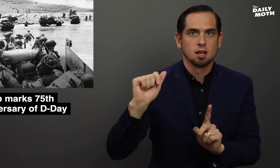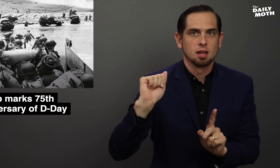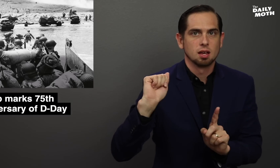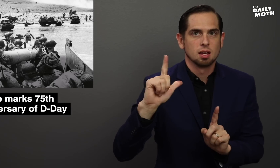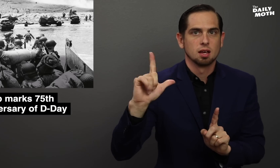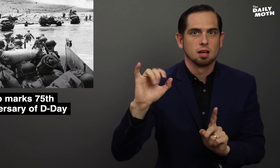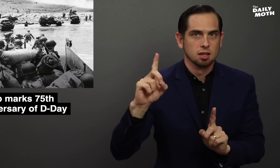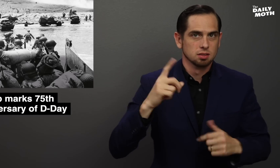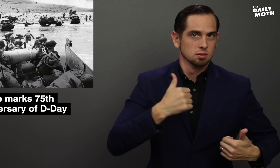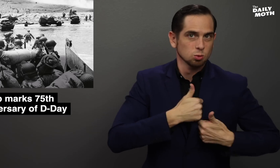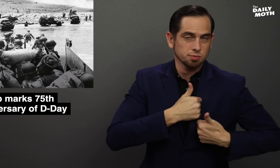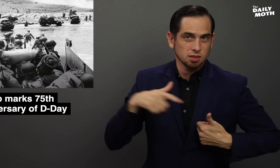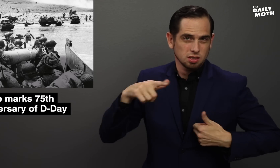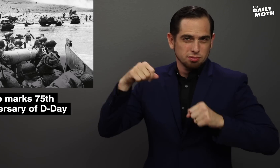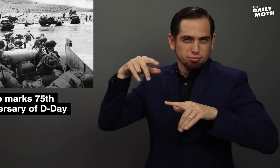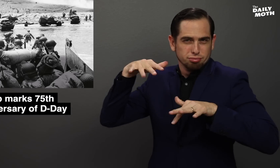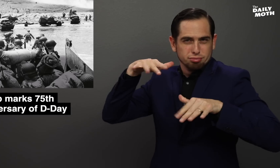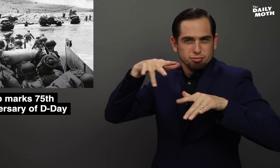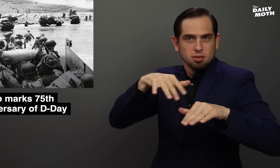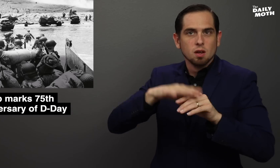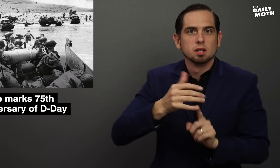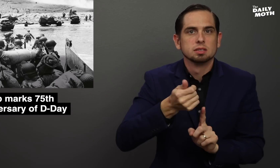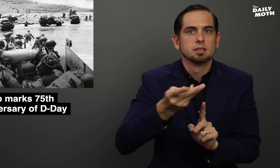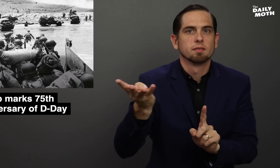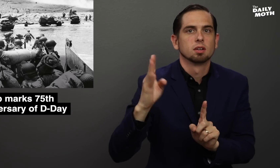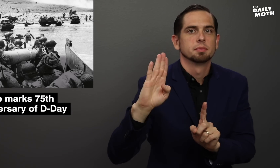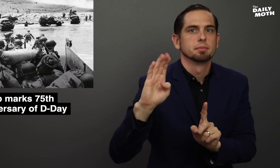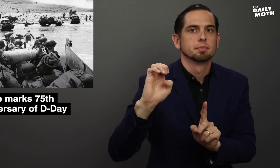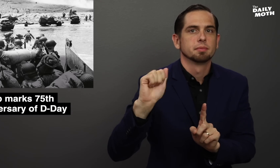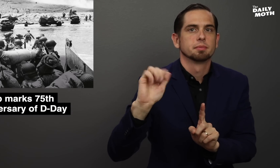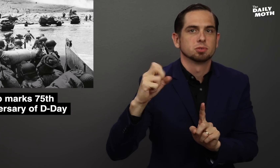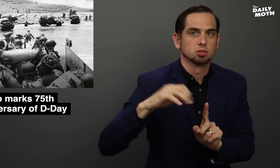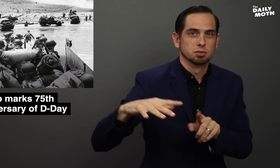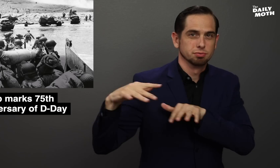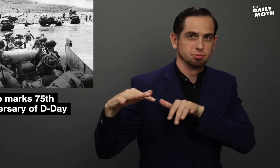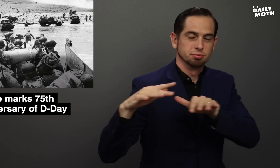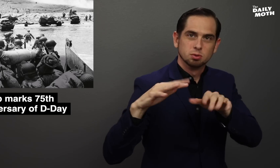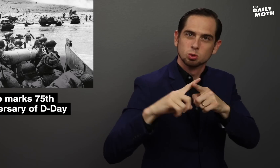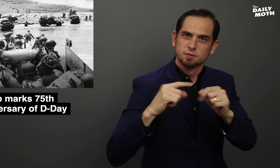Allied troops who swarmed on several beaches to